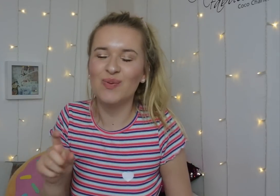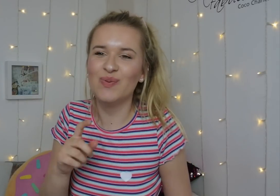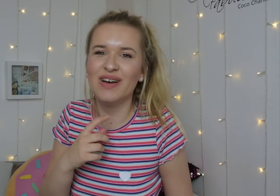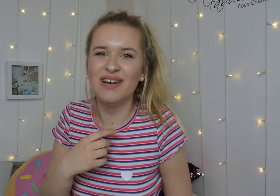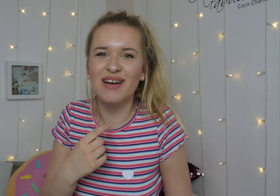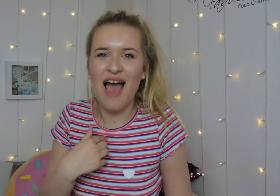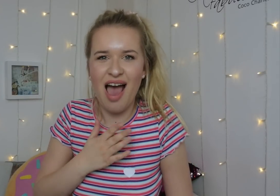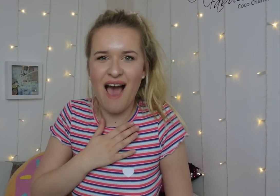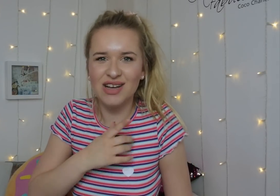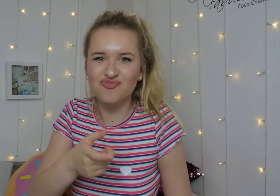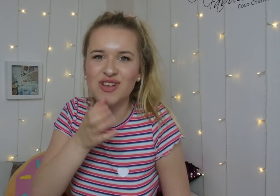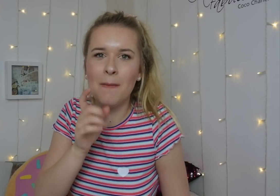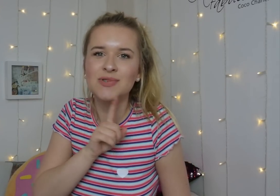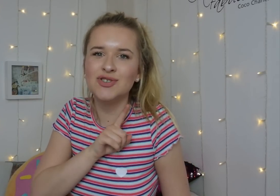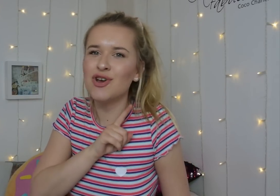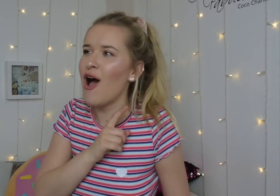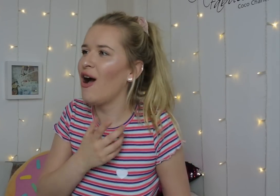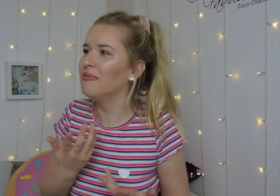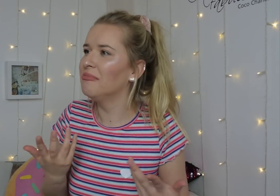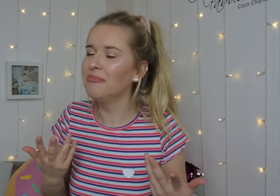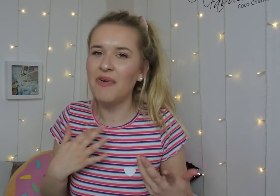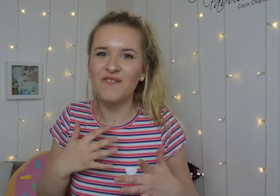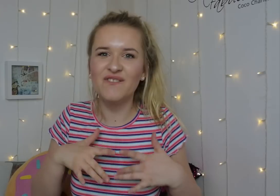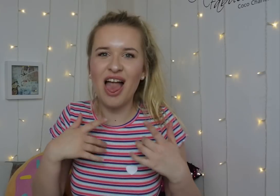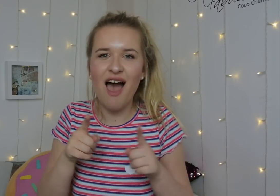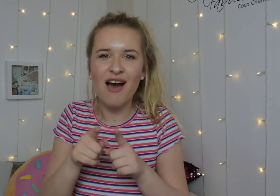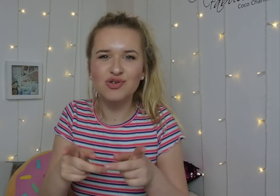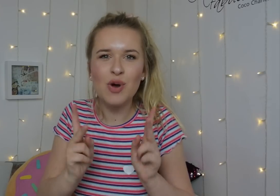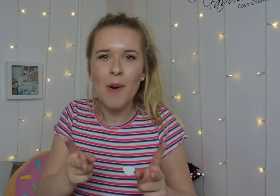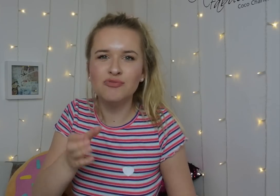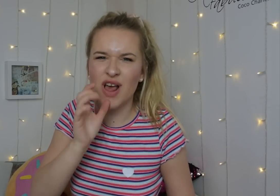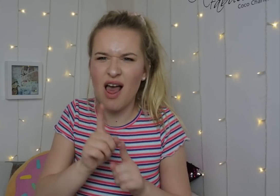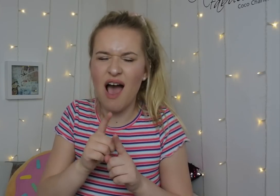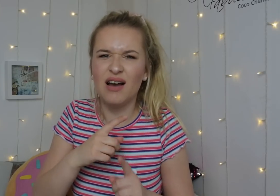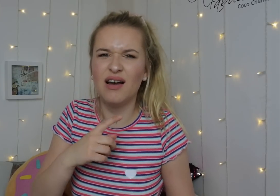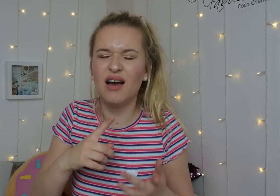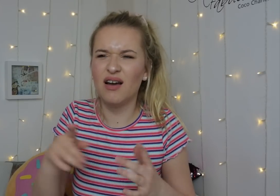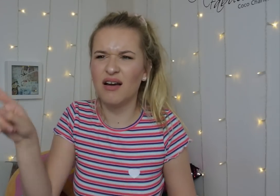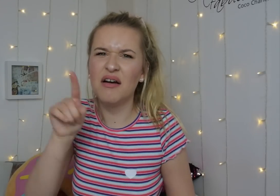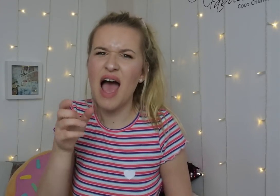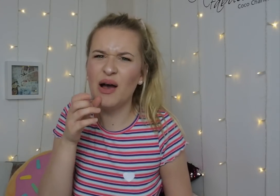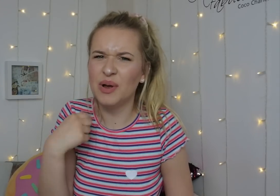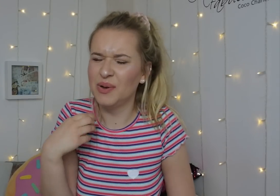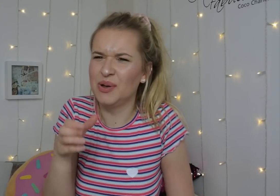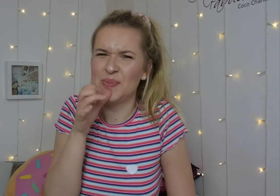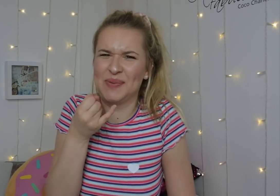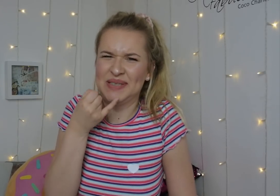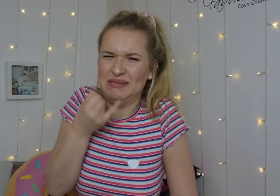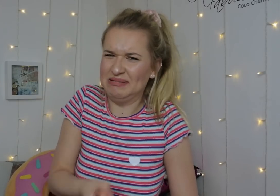I like to drink them because I feel like it's a normal drink to me, compared to the other alcoholic drinks being very strong.